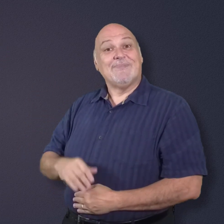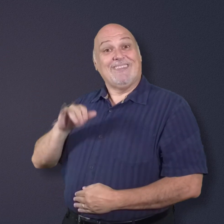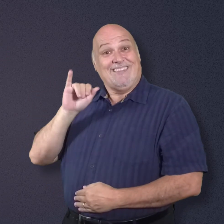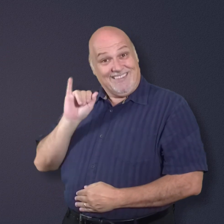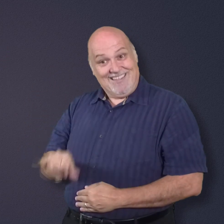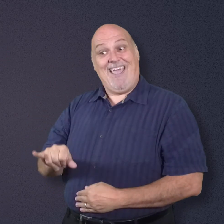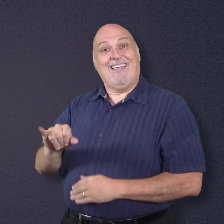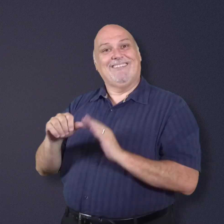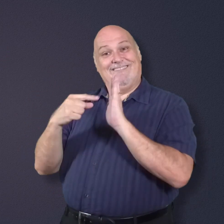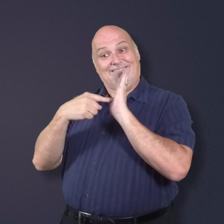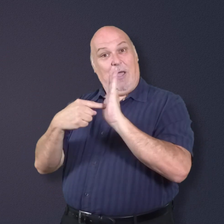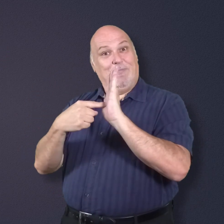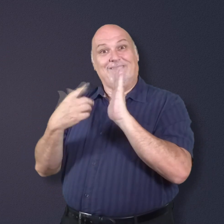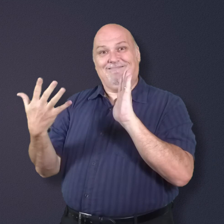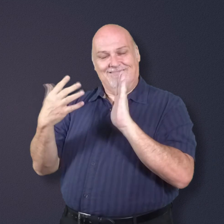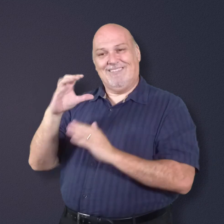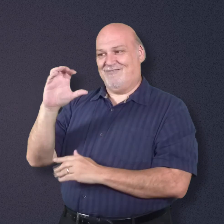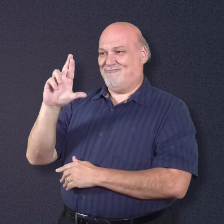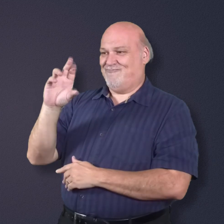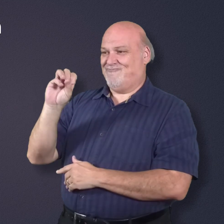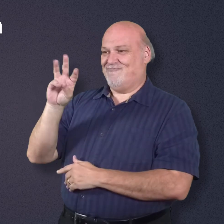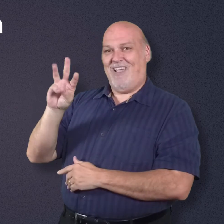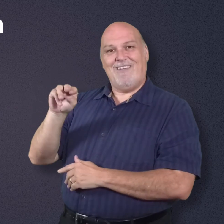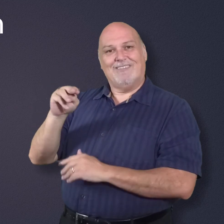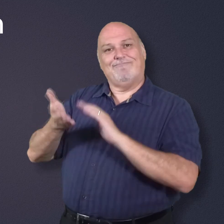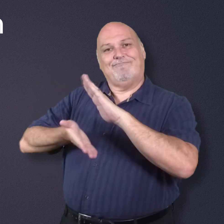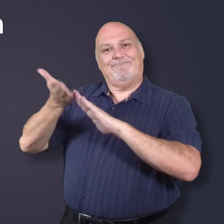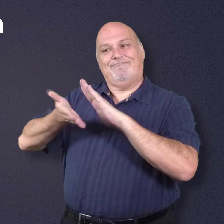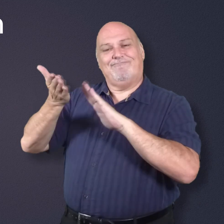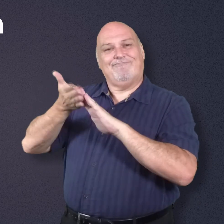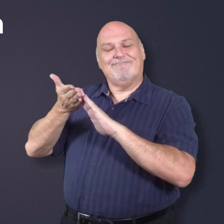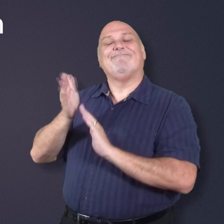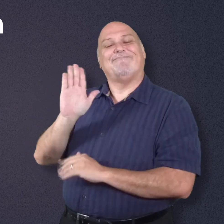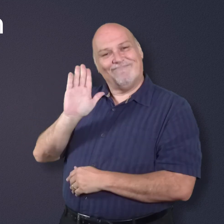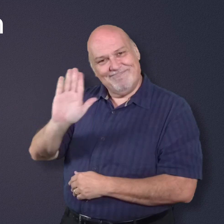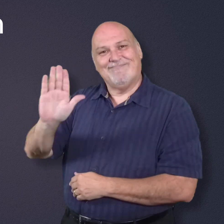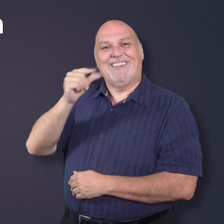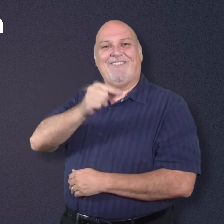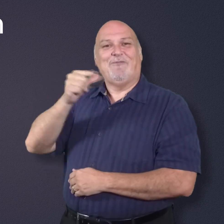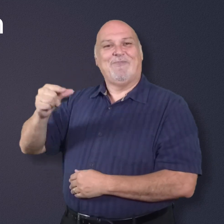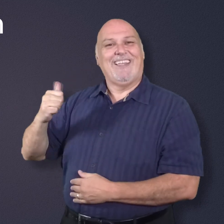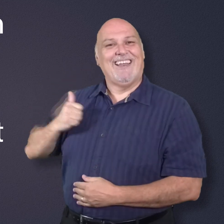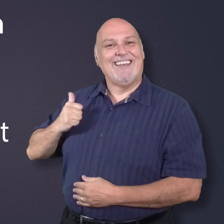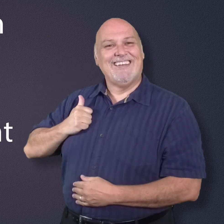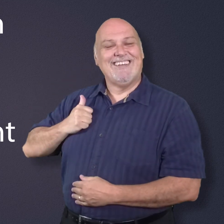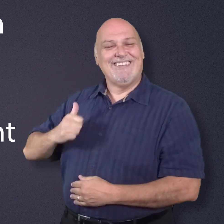That is the Crown, a symbol of the government of Canada!